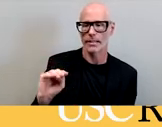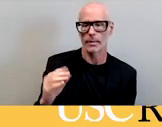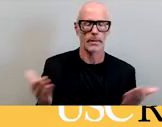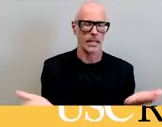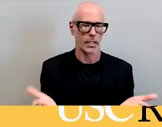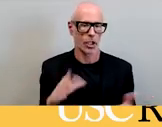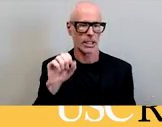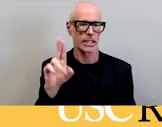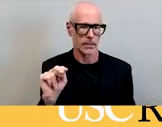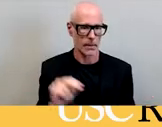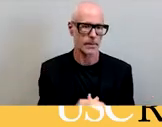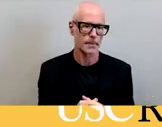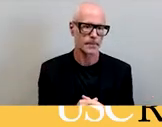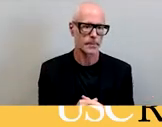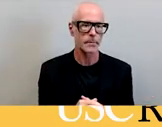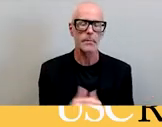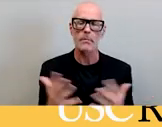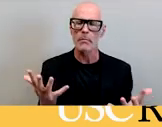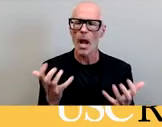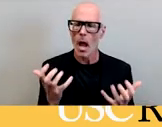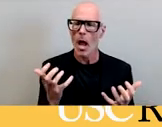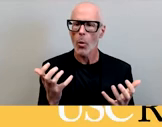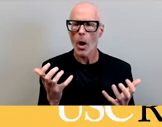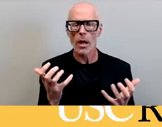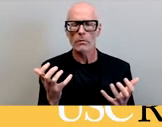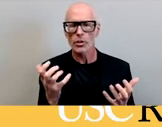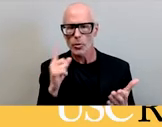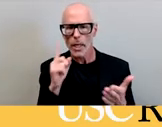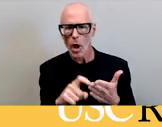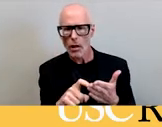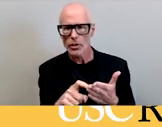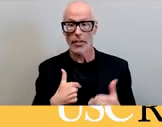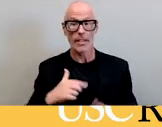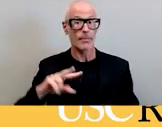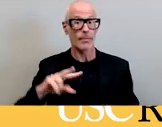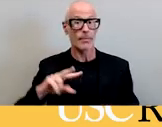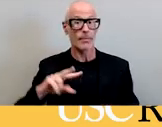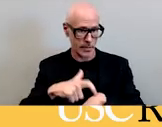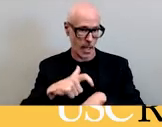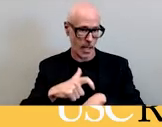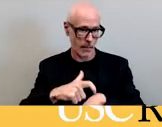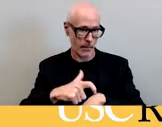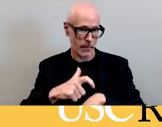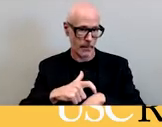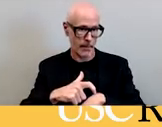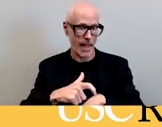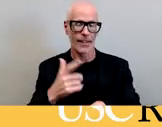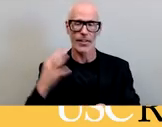northridge i want to acknowledge that this is my second time having the privilege of speaking to